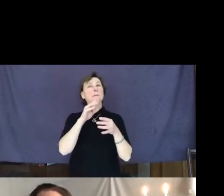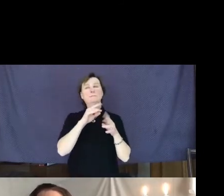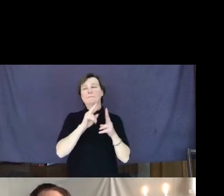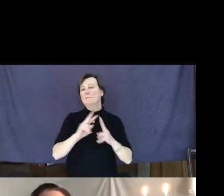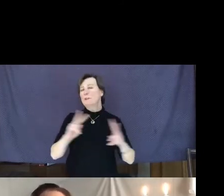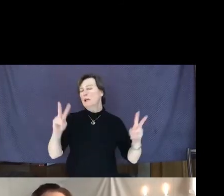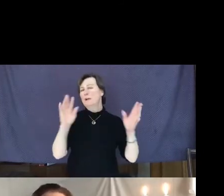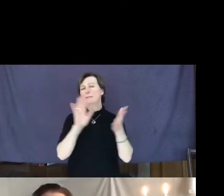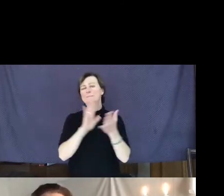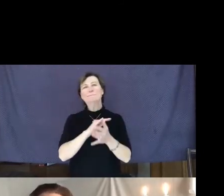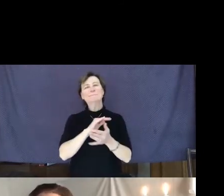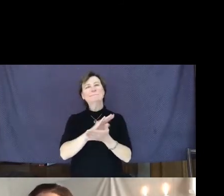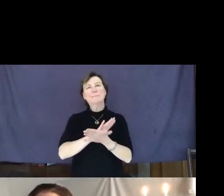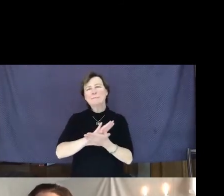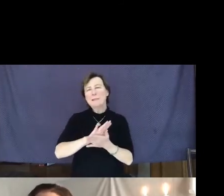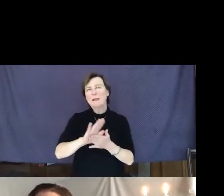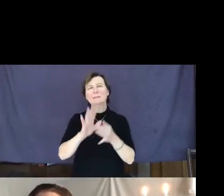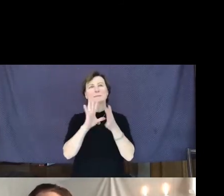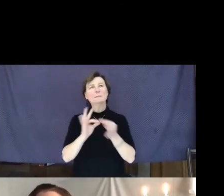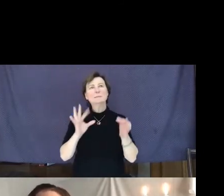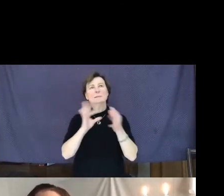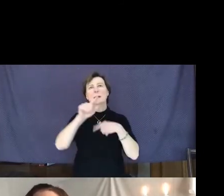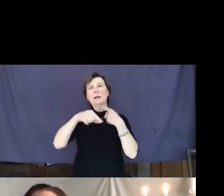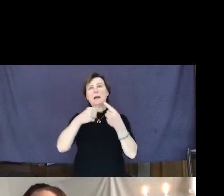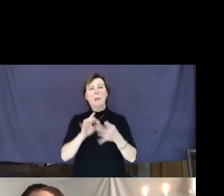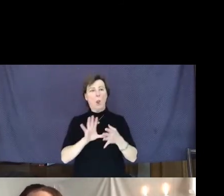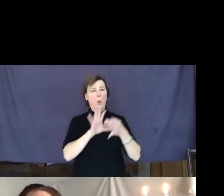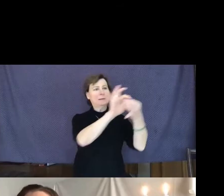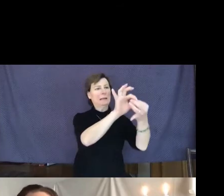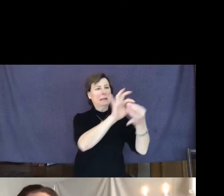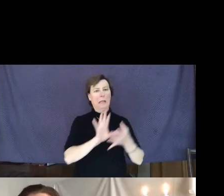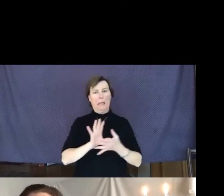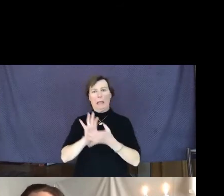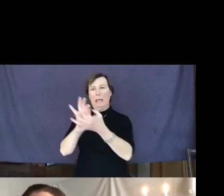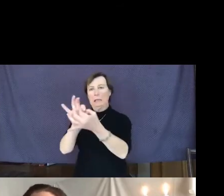connection with others. With treating each other decently and